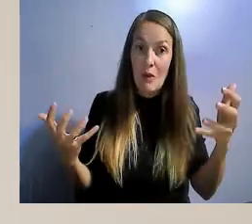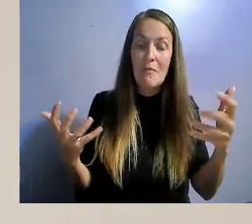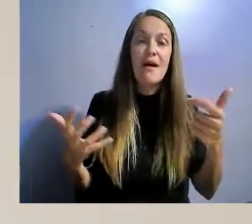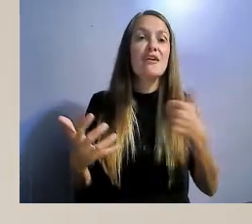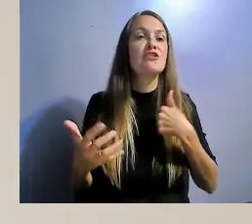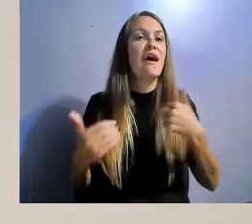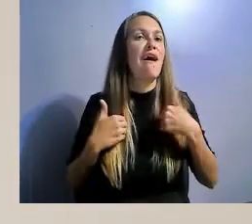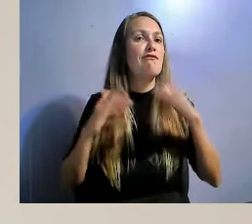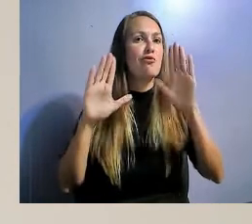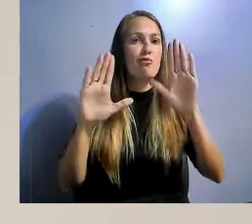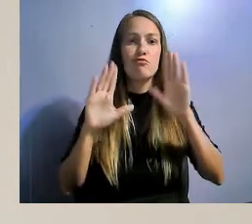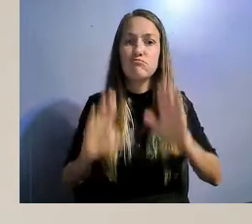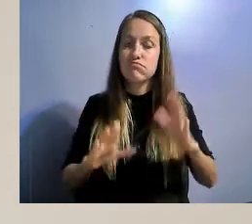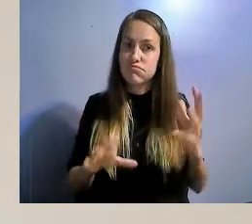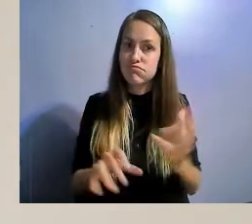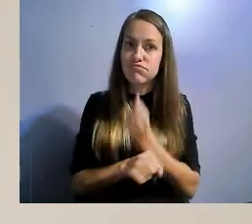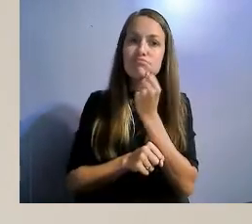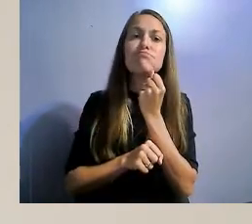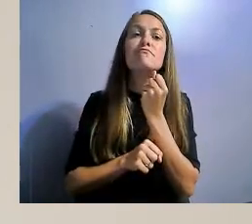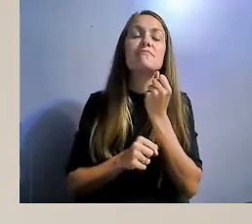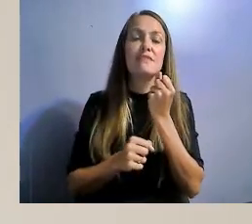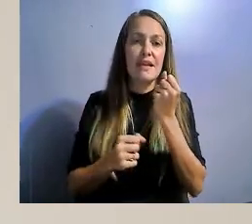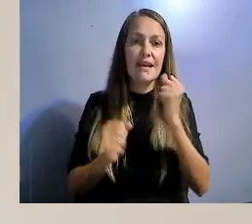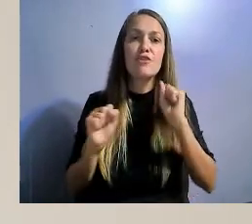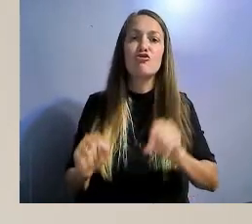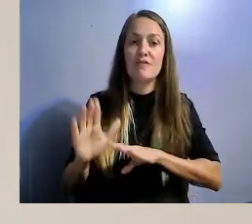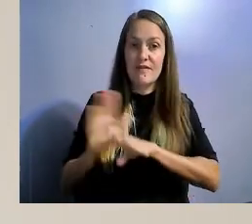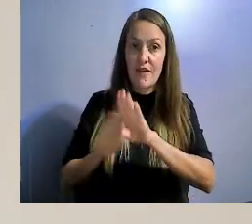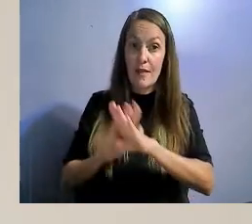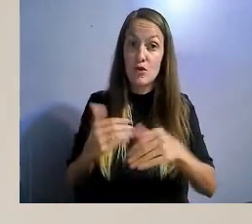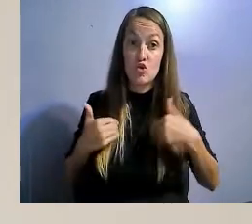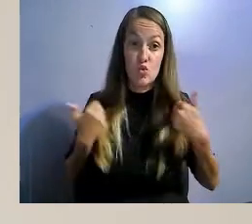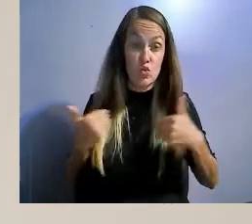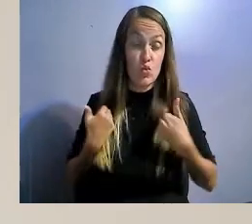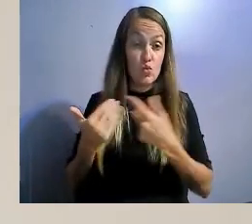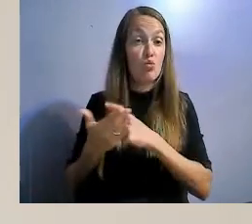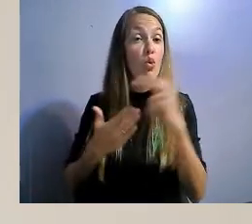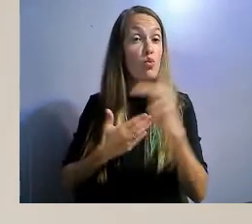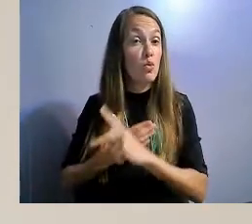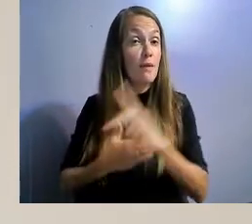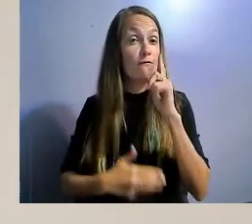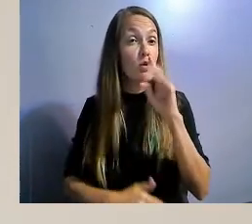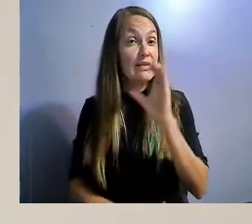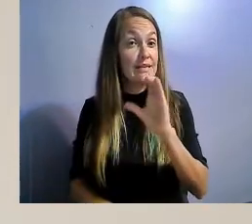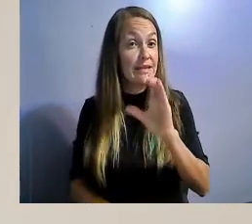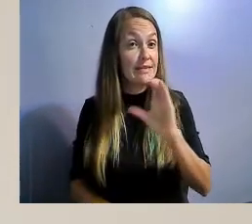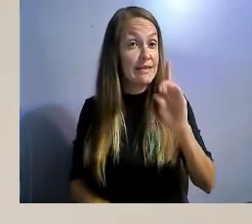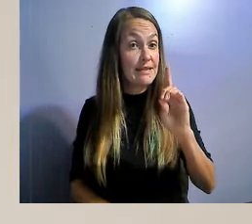program for CCDC we are calling it the Young Emerging Leaders for Disability Power.